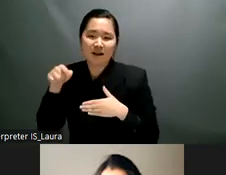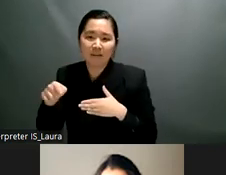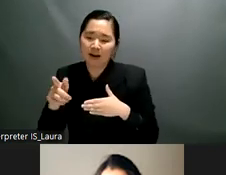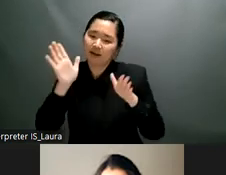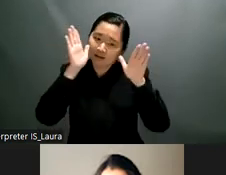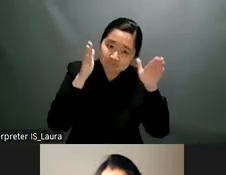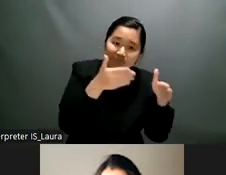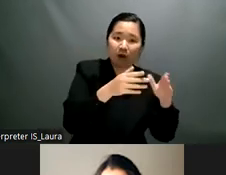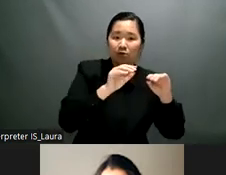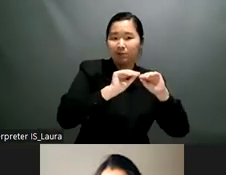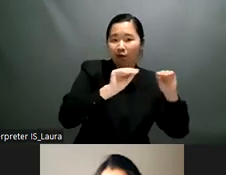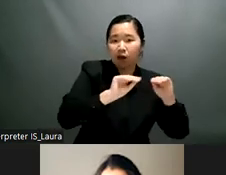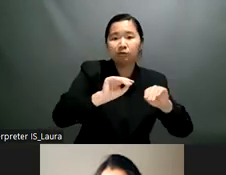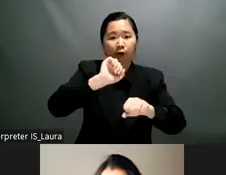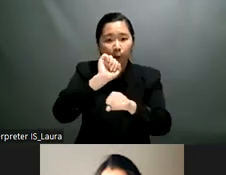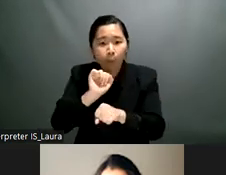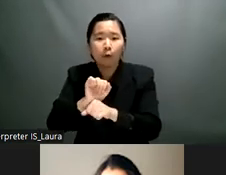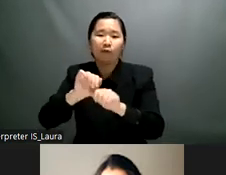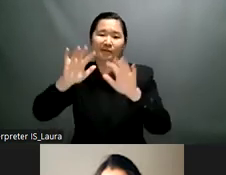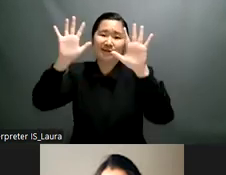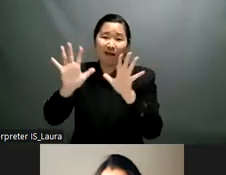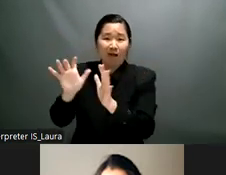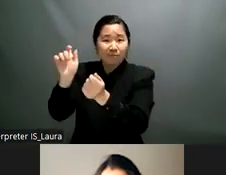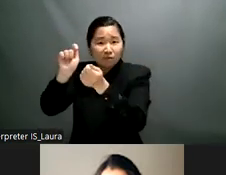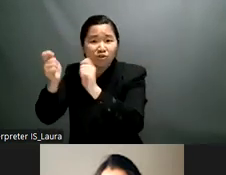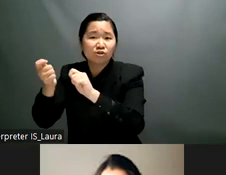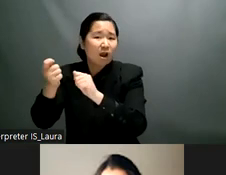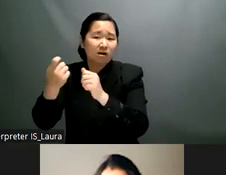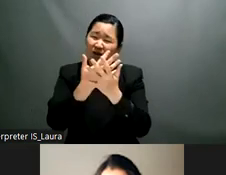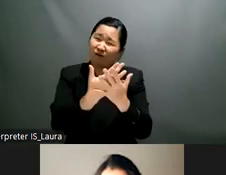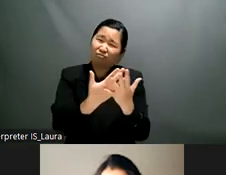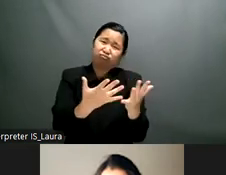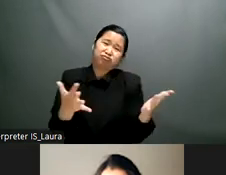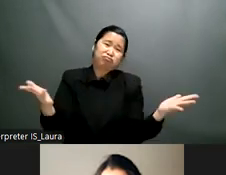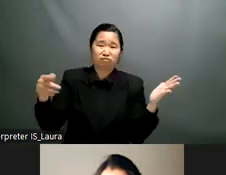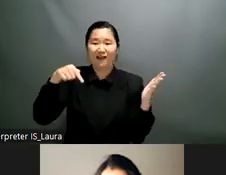segregation of data very important that kept coming up also in the discussions today